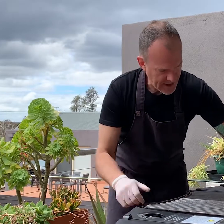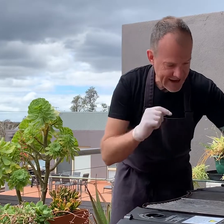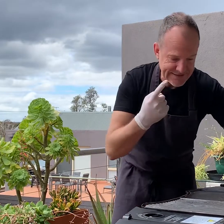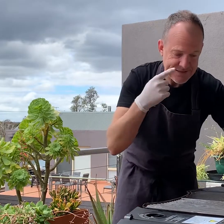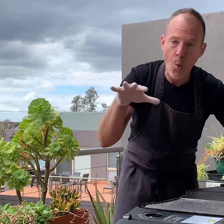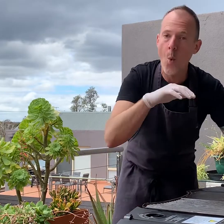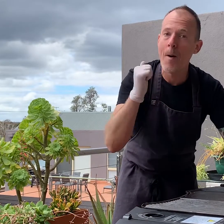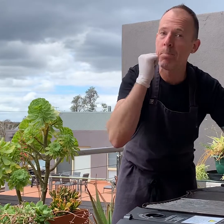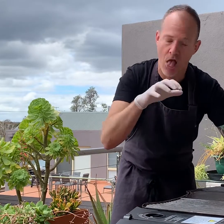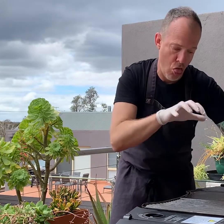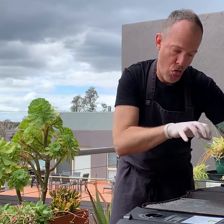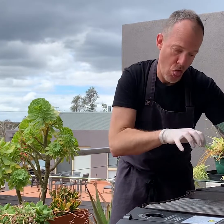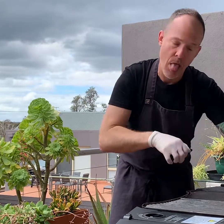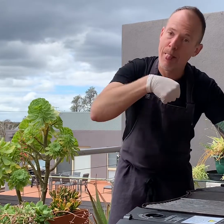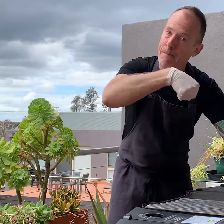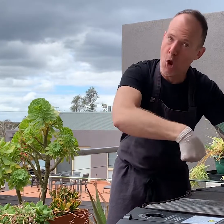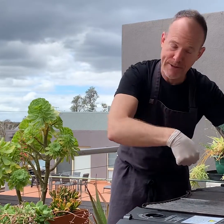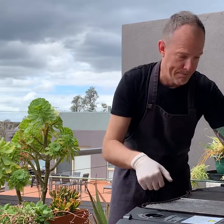You can see all the black gunk at the bottom.